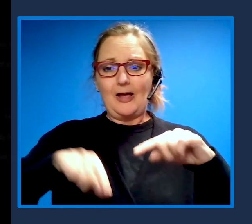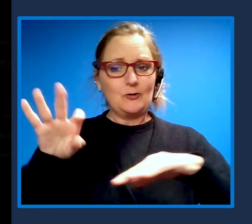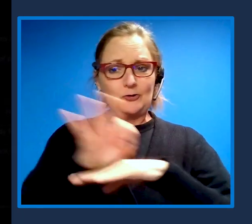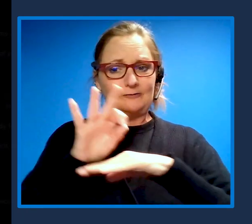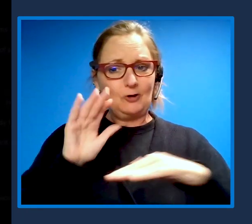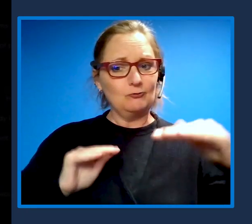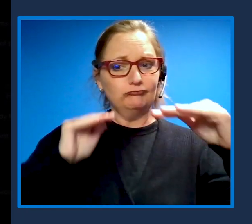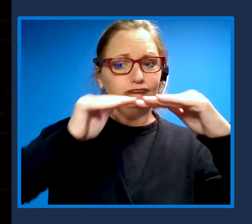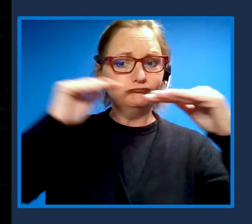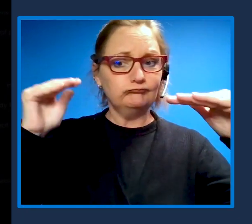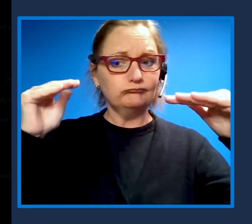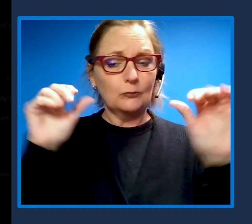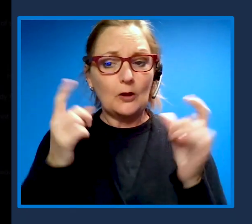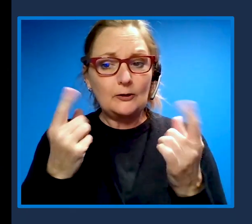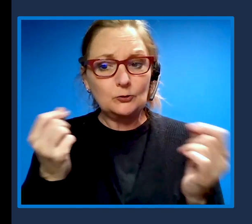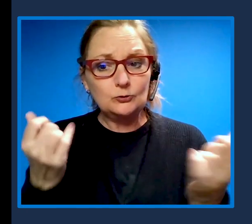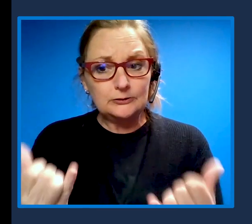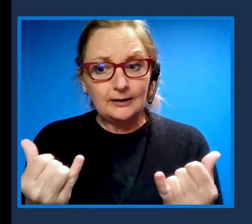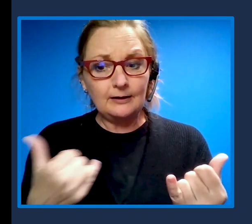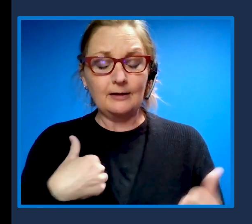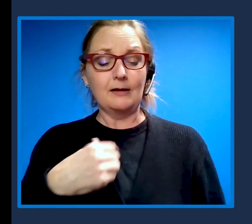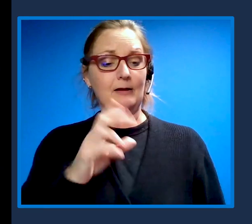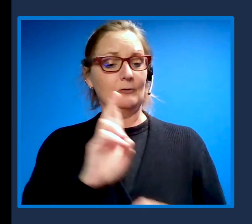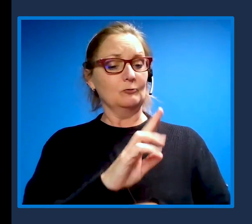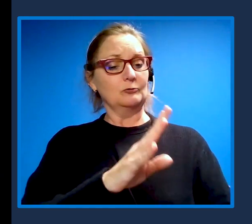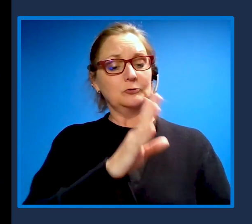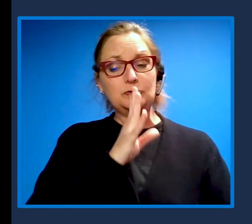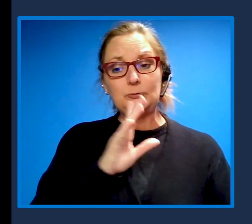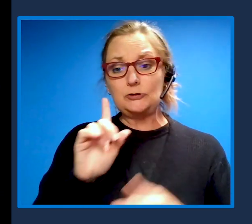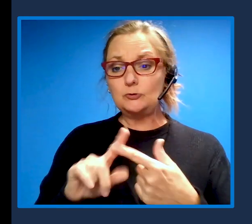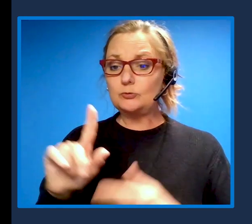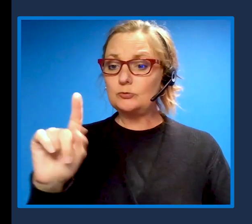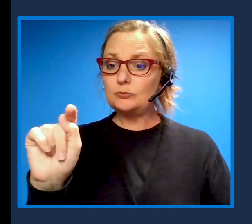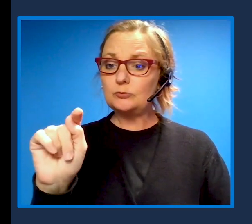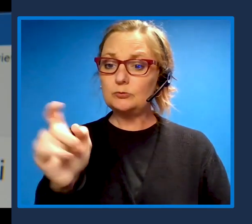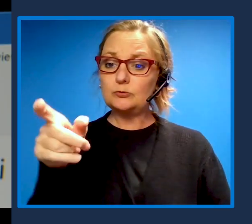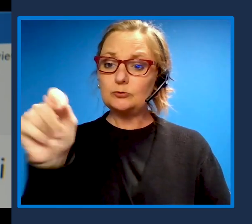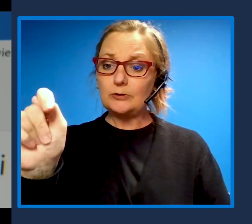I use speech to text, it means that I can take part with all my colleagues.